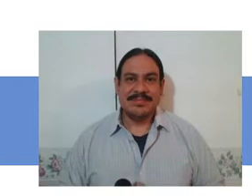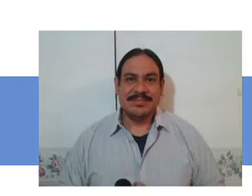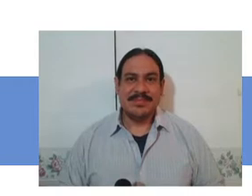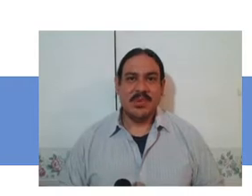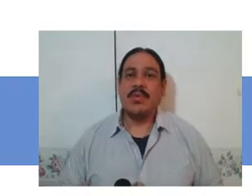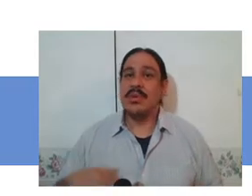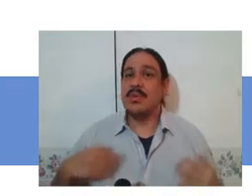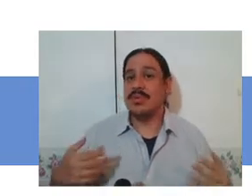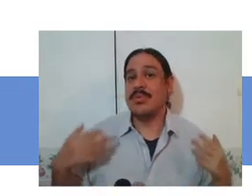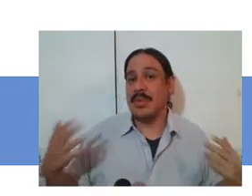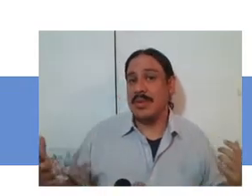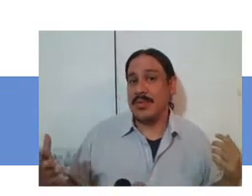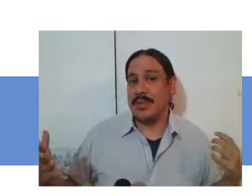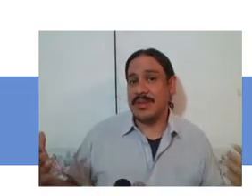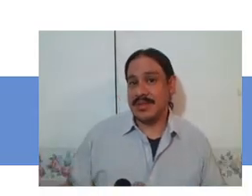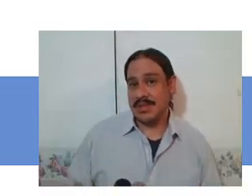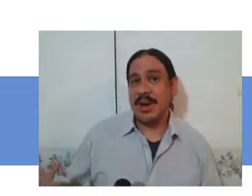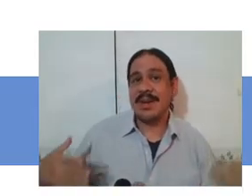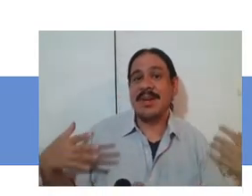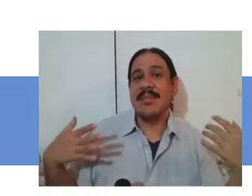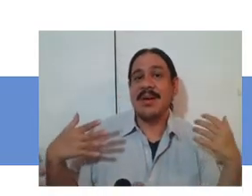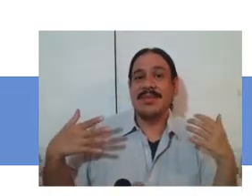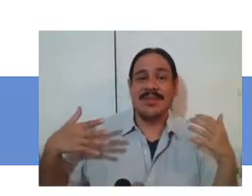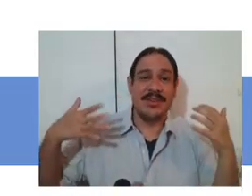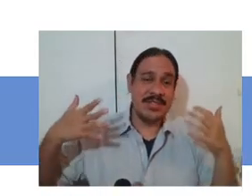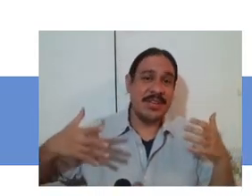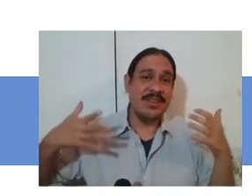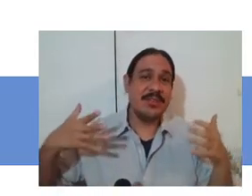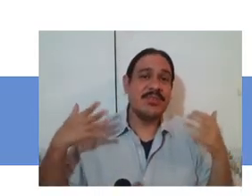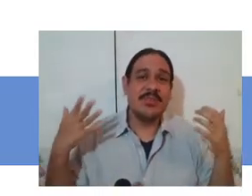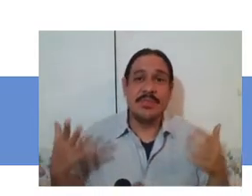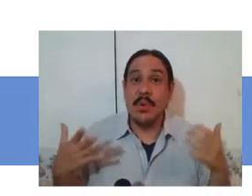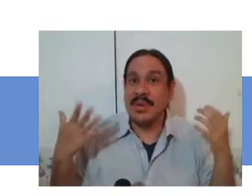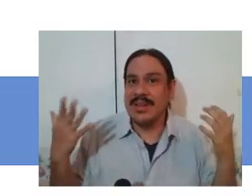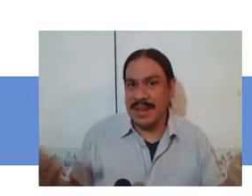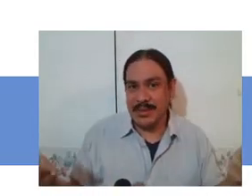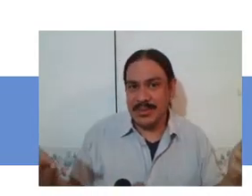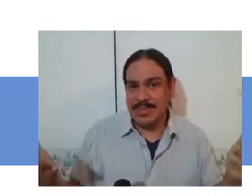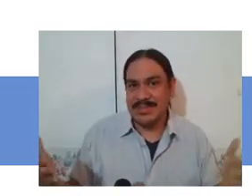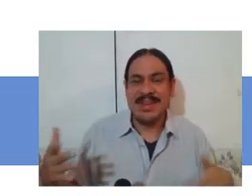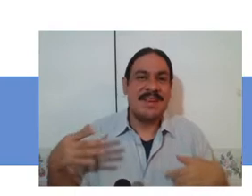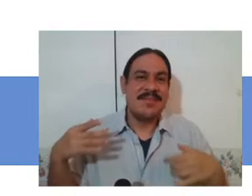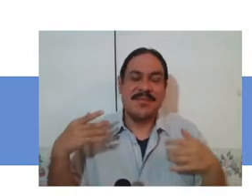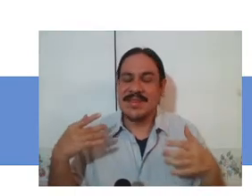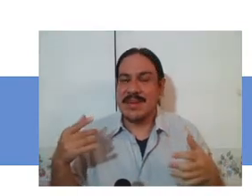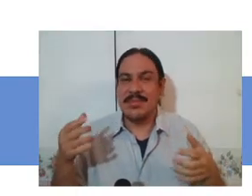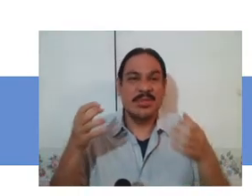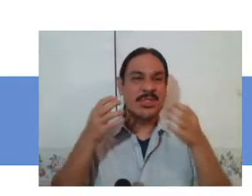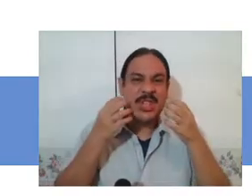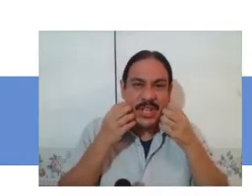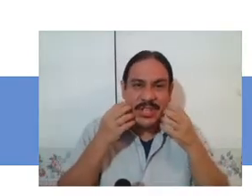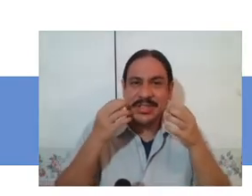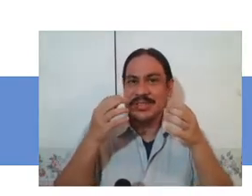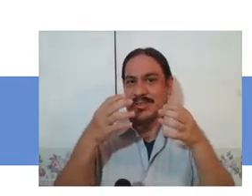to do the same with sign languages we're going to describe sign languages language for example your tongue your lips how or it has turbulence as it comes out we're going they move when you produce sounds whether the airflow is unimpeded over the course of the week we've been talking about articulators for spoken in terms of their articulators for example your hands your fingers